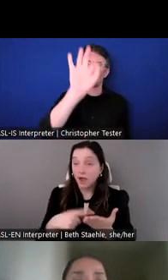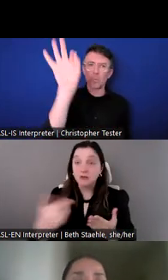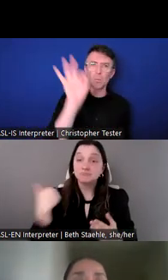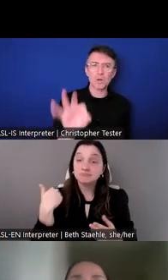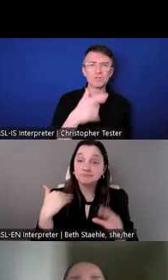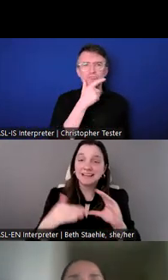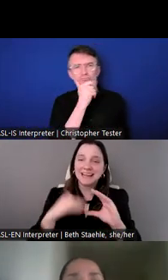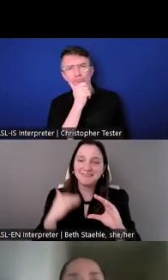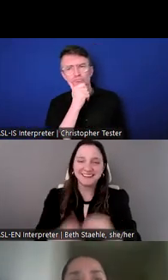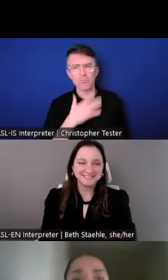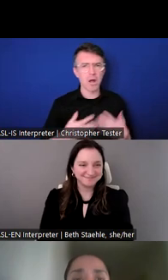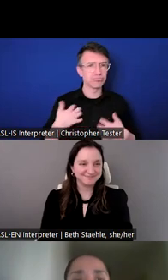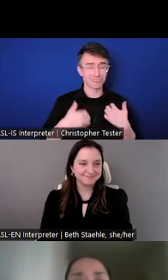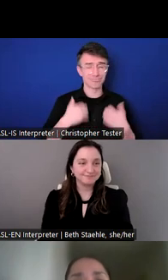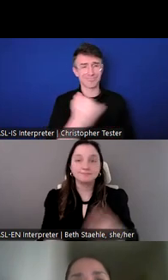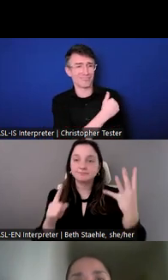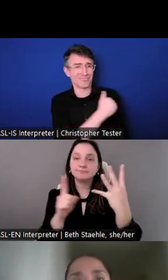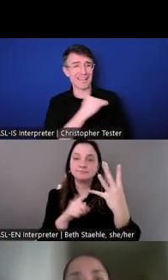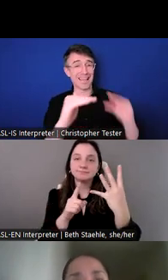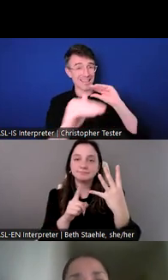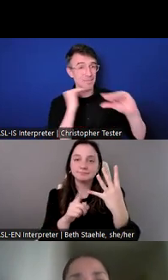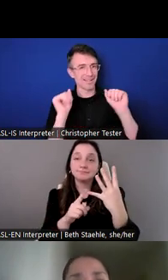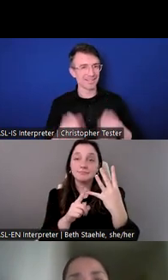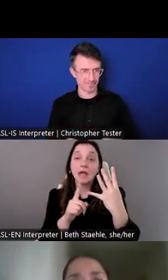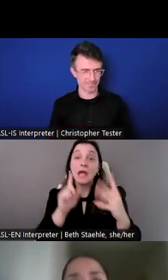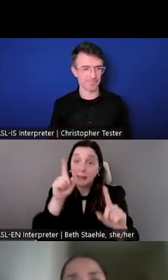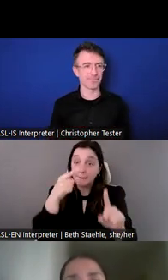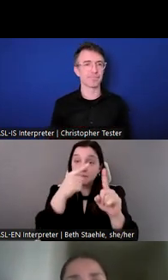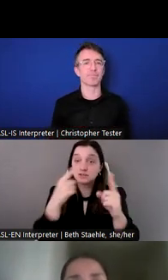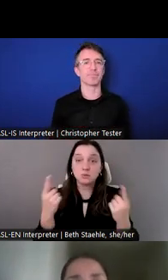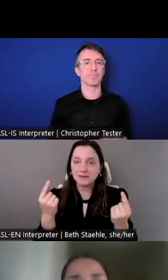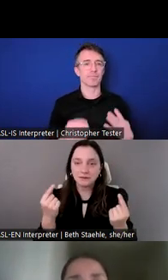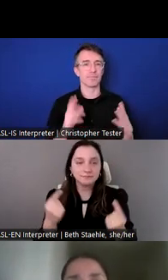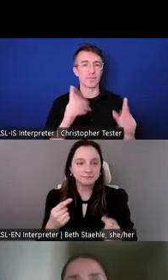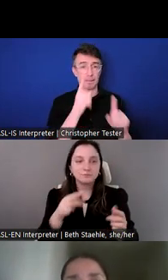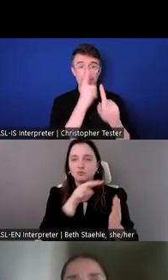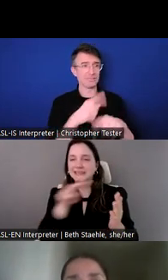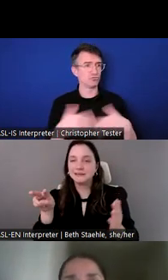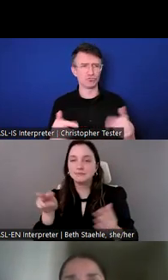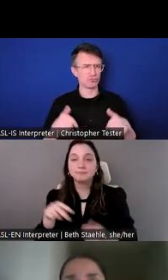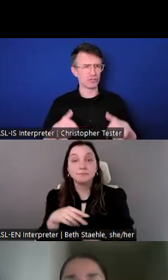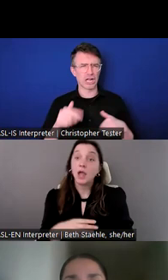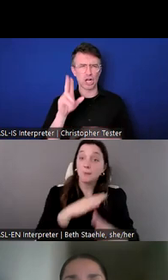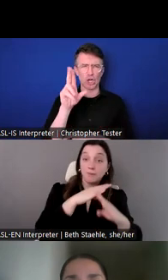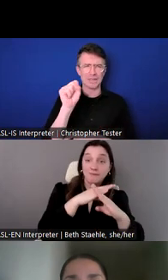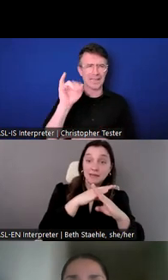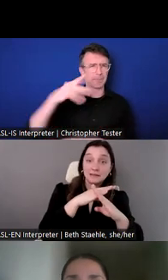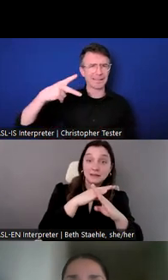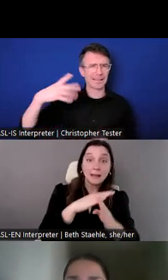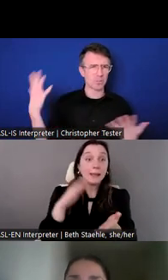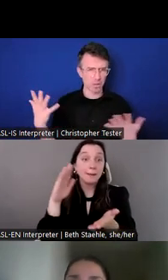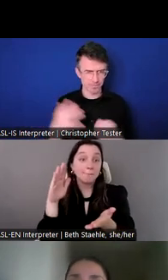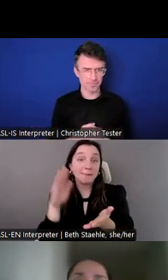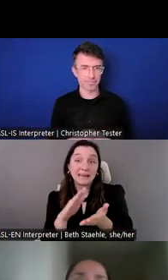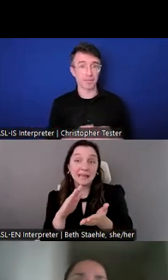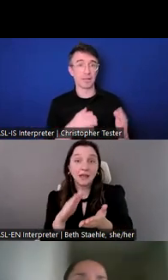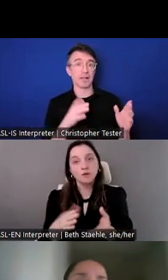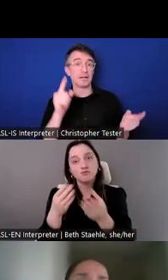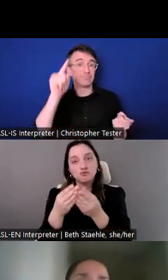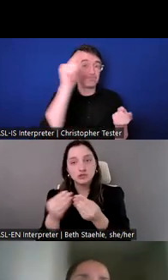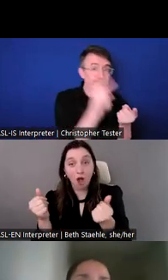USIP's mission is to prevent, mitigate, and resolve violent conflicts around the world